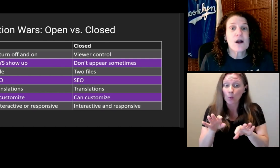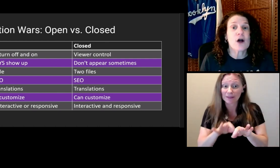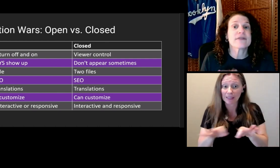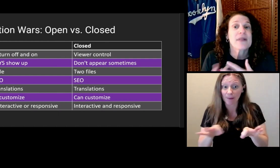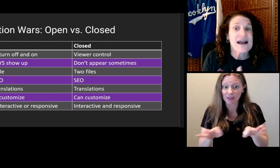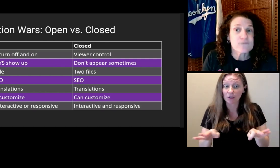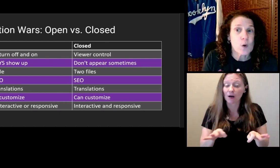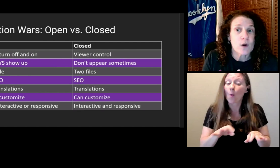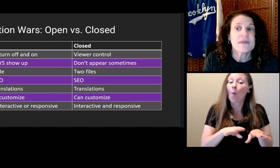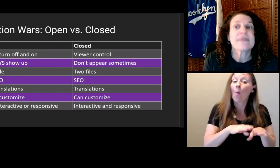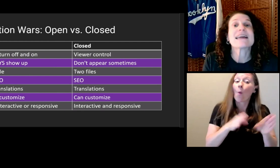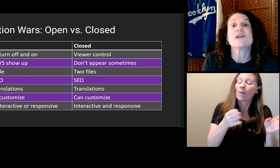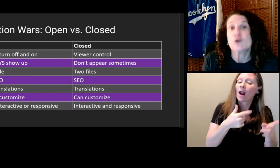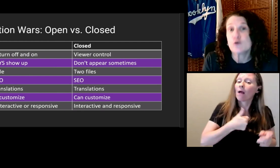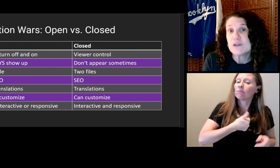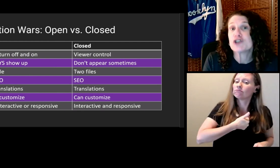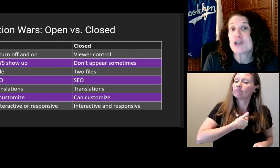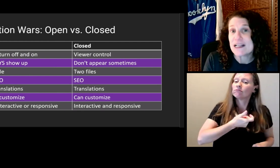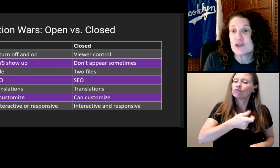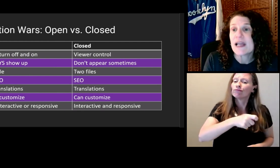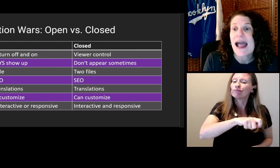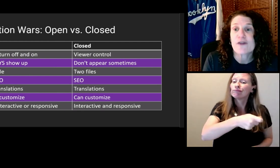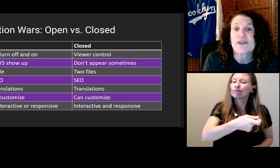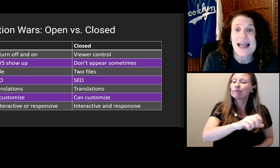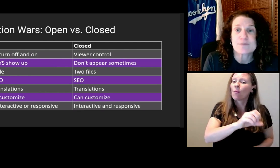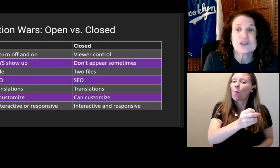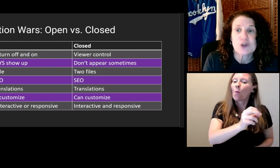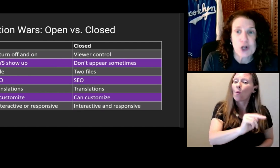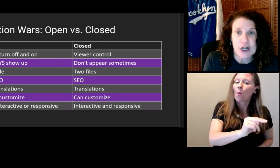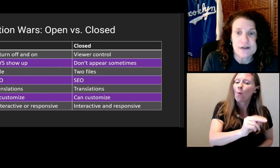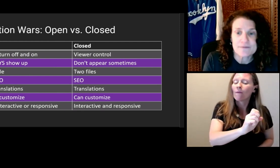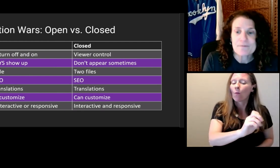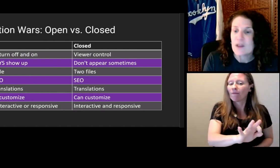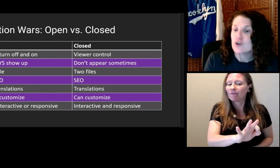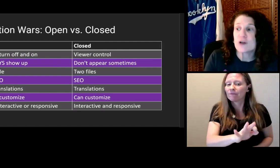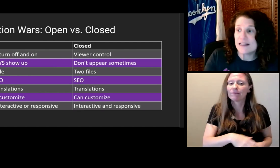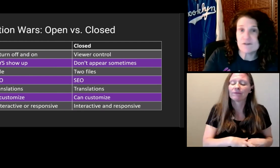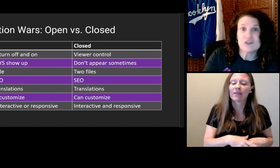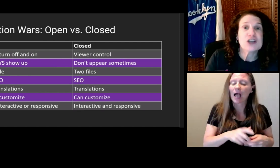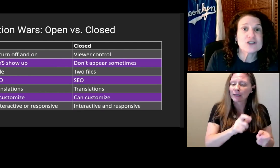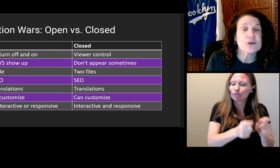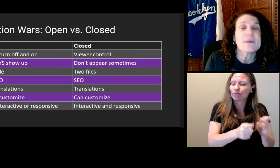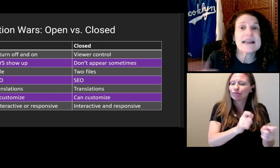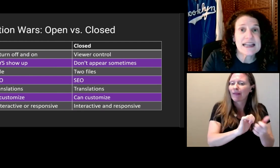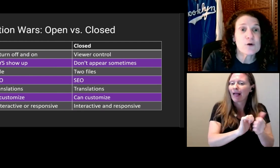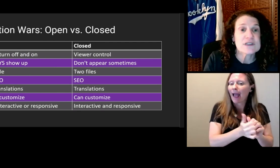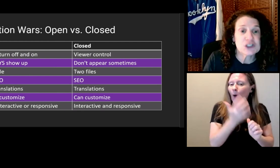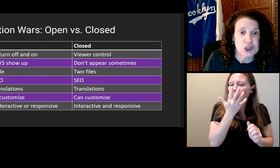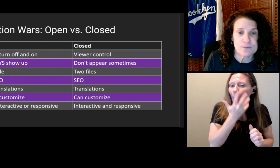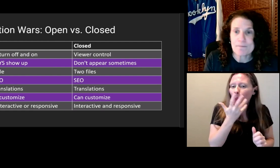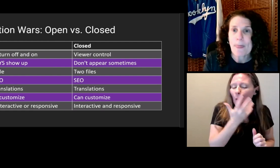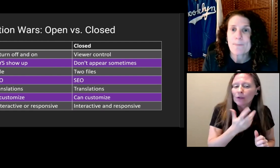Depending on the platform, they can usually change how the captions look. You can even change them here in Zoom.